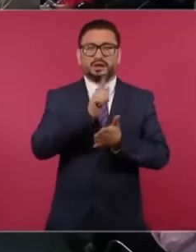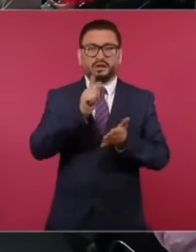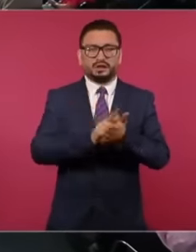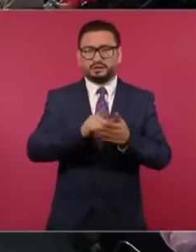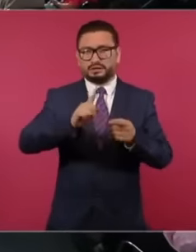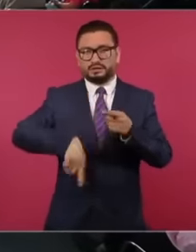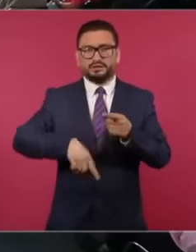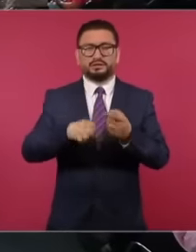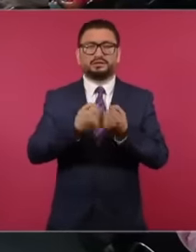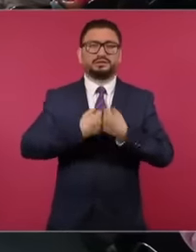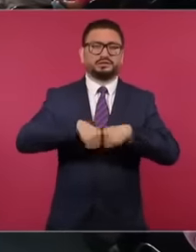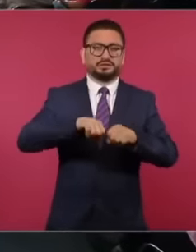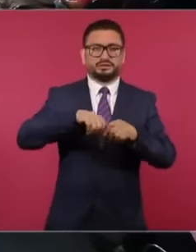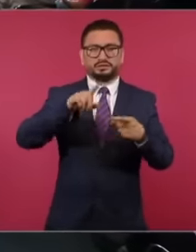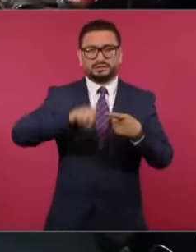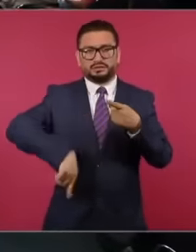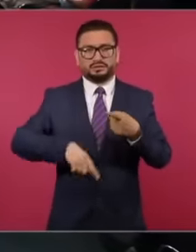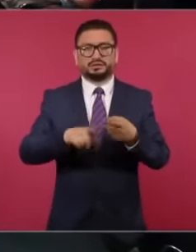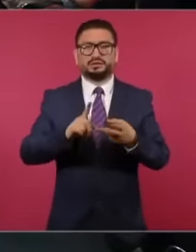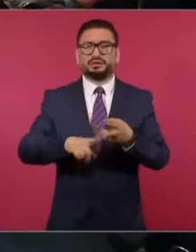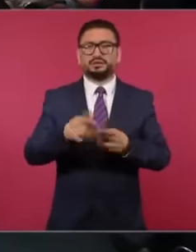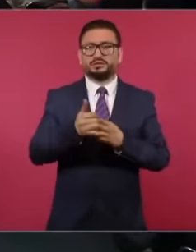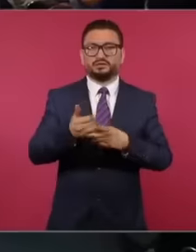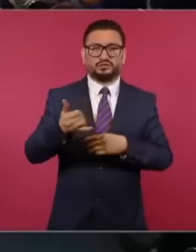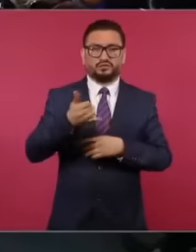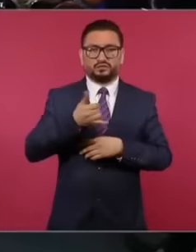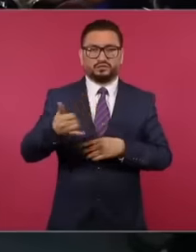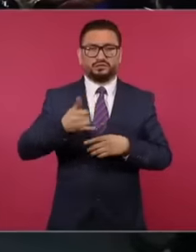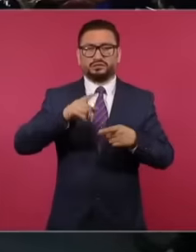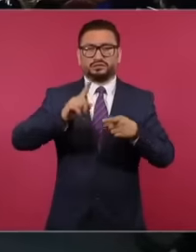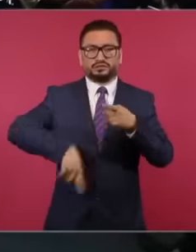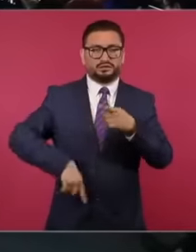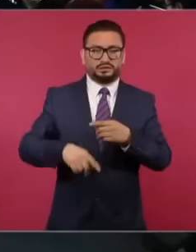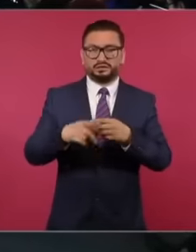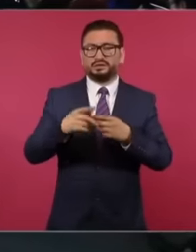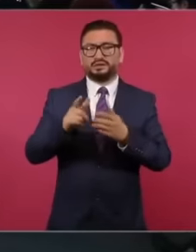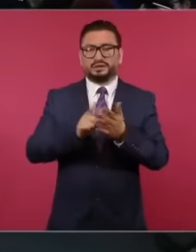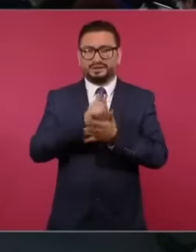their social security, they took away their infonavid, they took away the benefits from their salaries